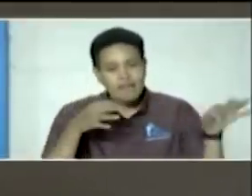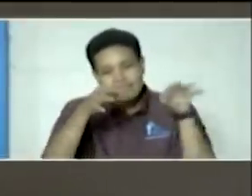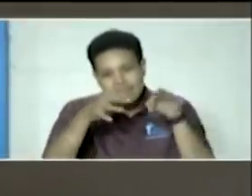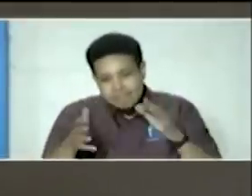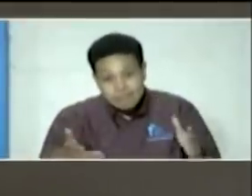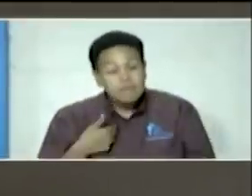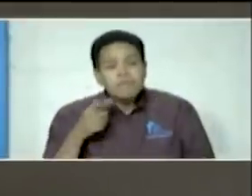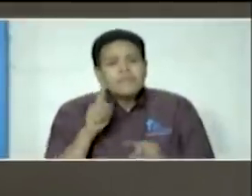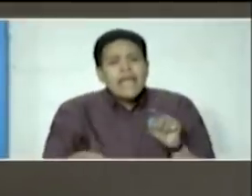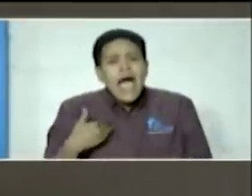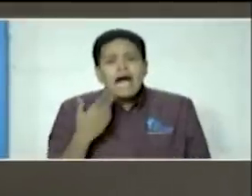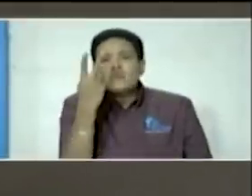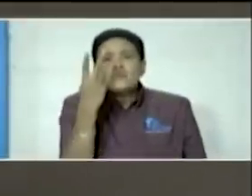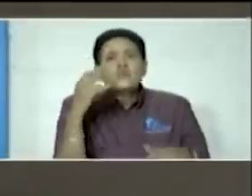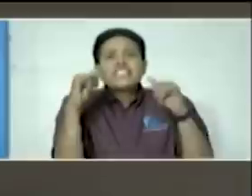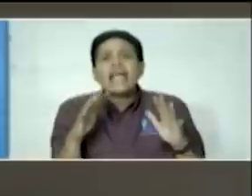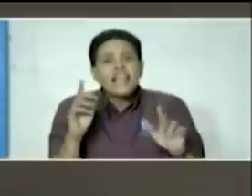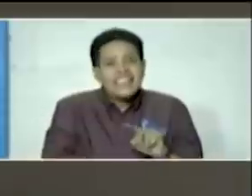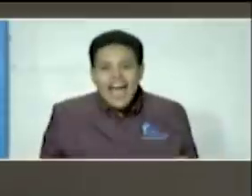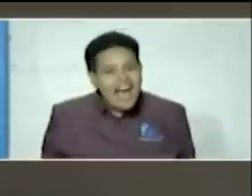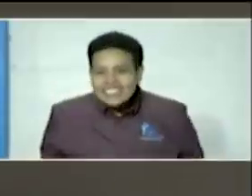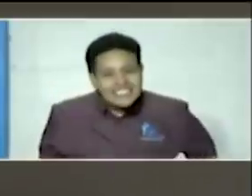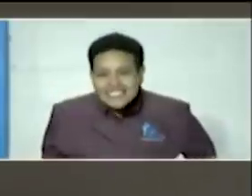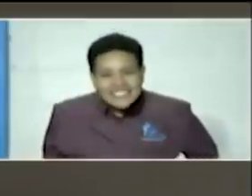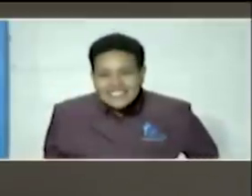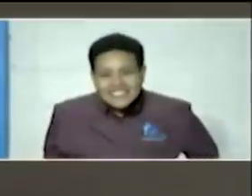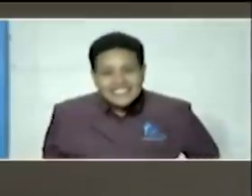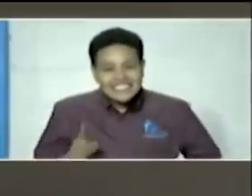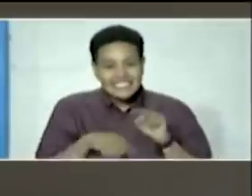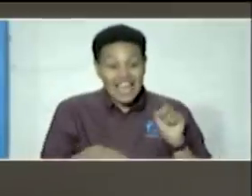we cannot have two standards we are enforcing right across the